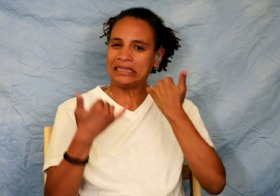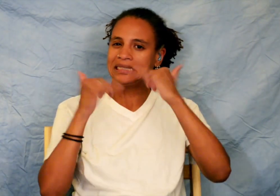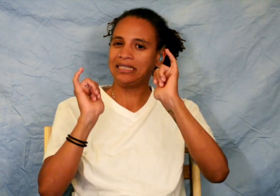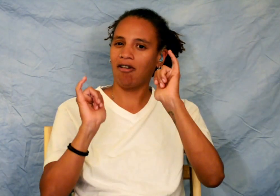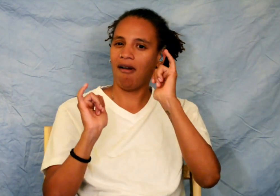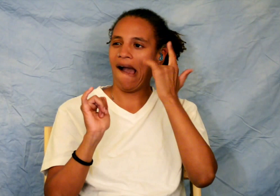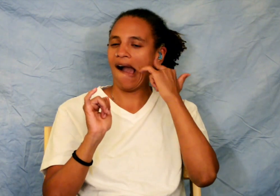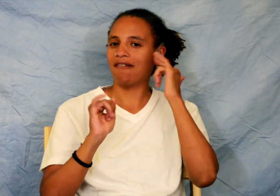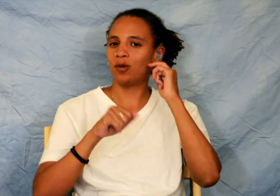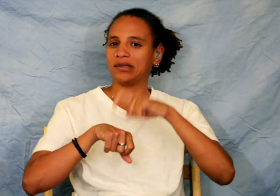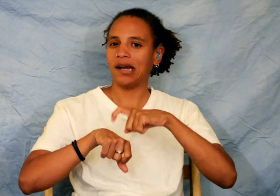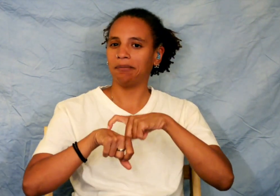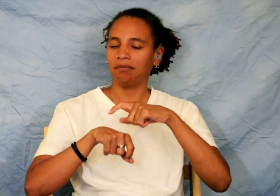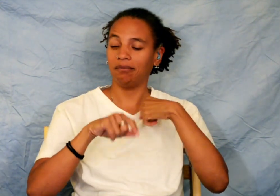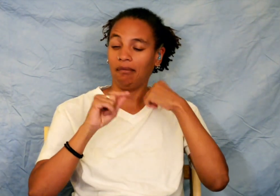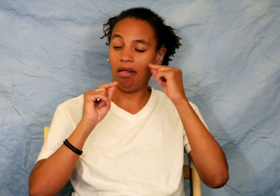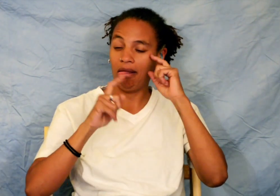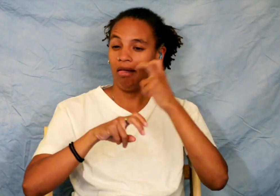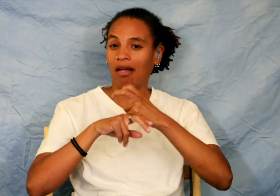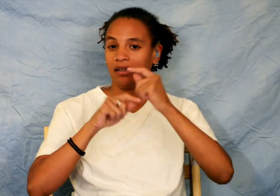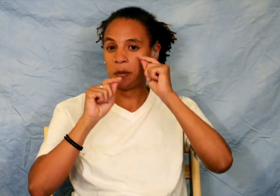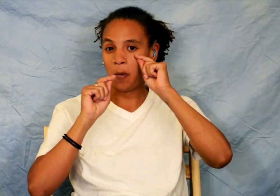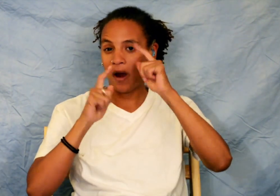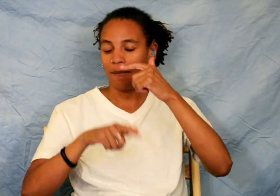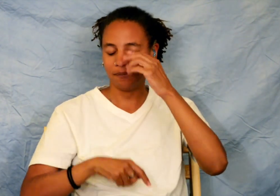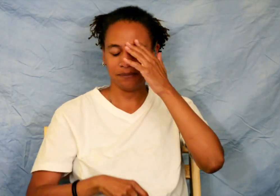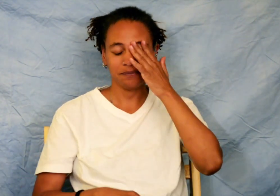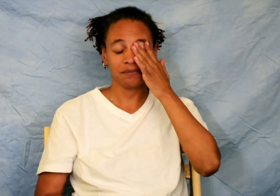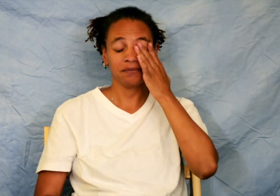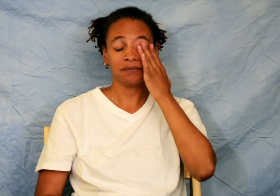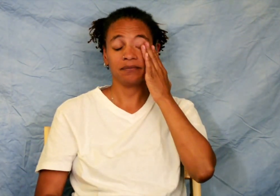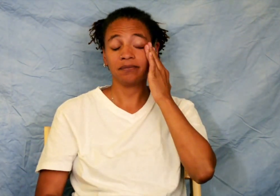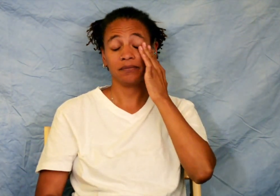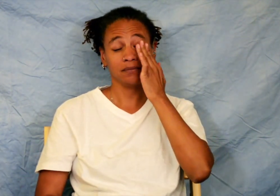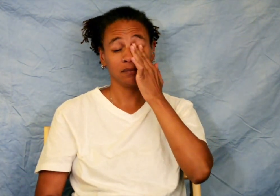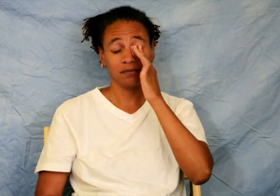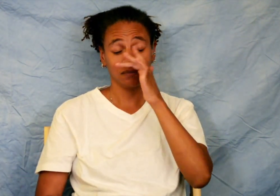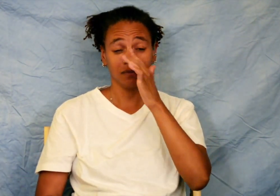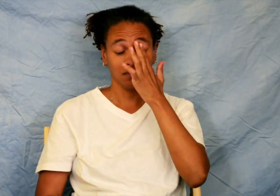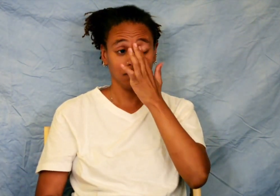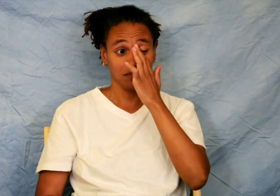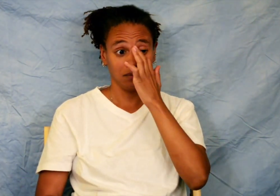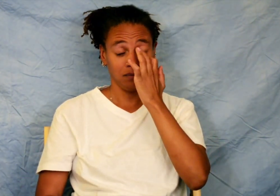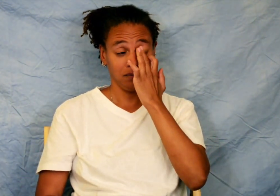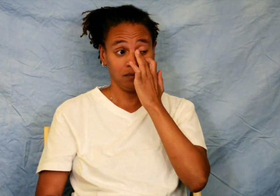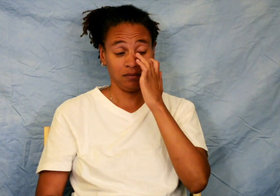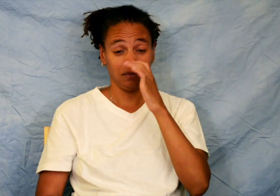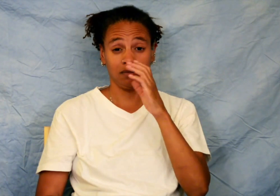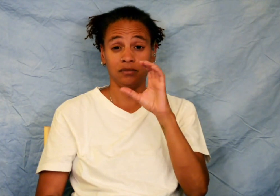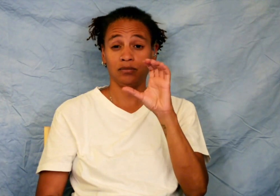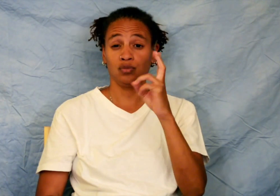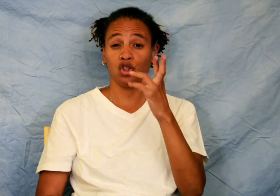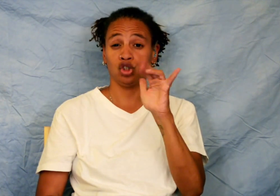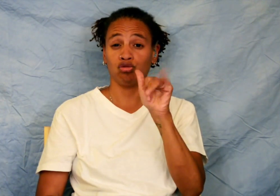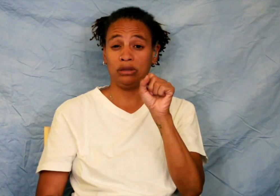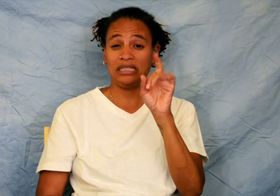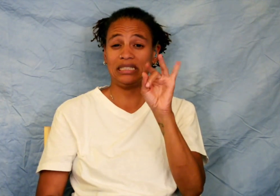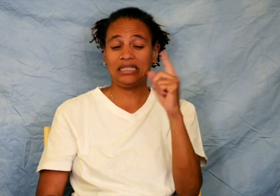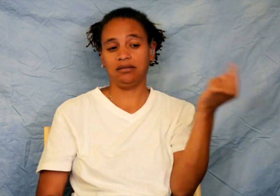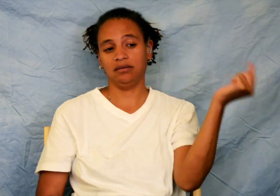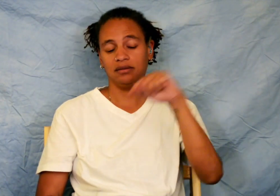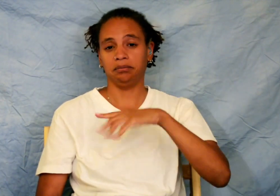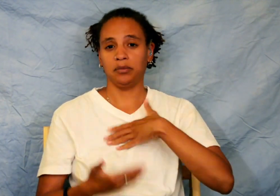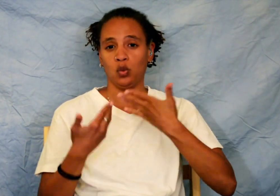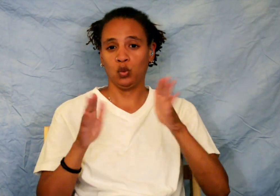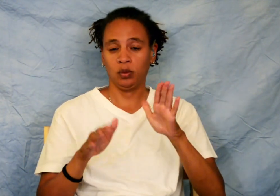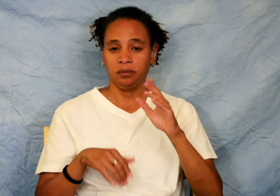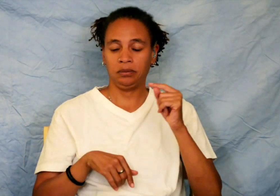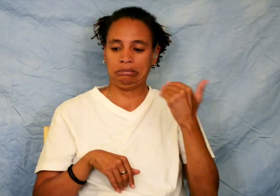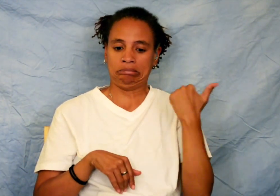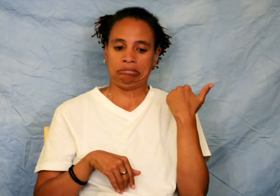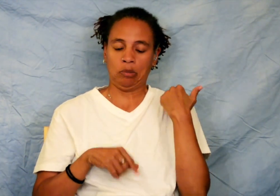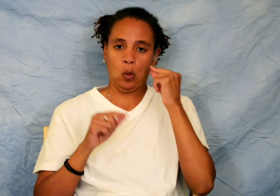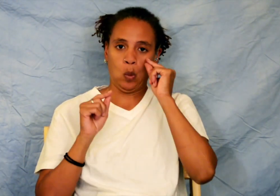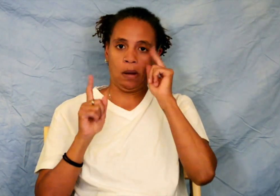I'm still on California time and find it hard to wake up. Chrys had come to my room to wake